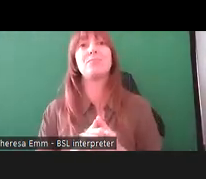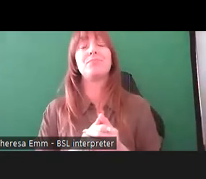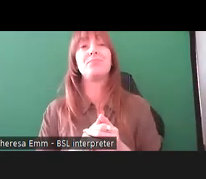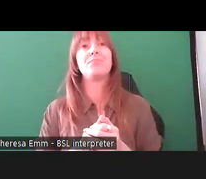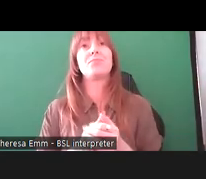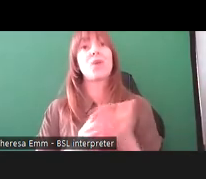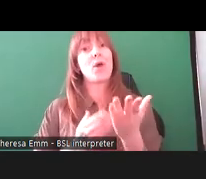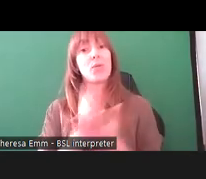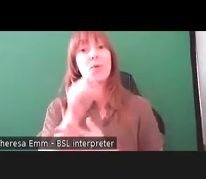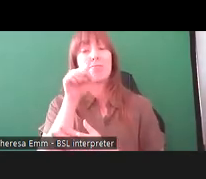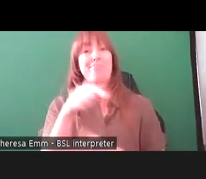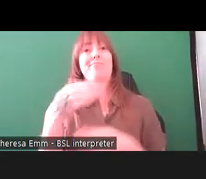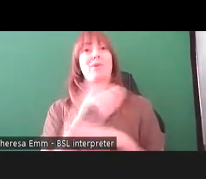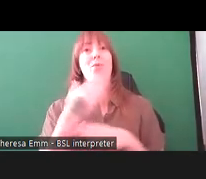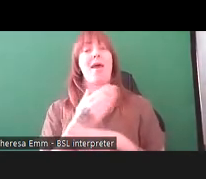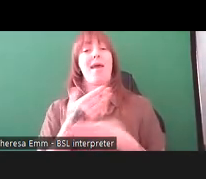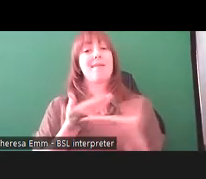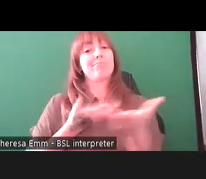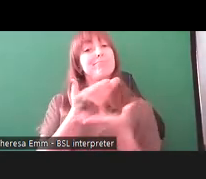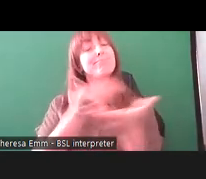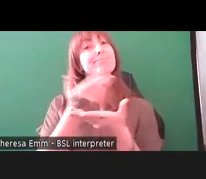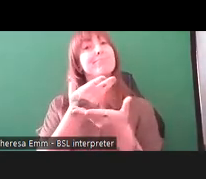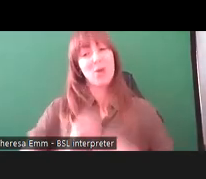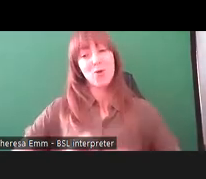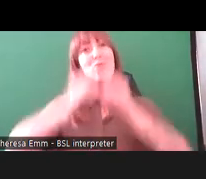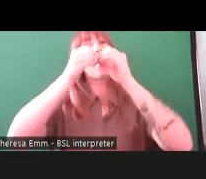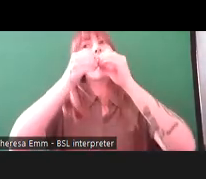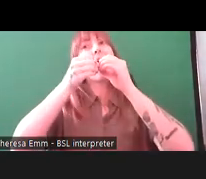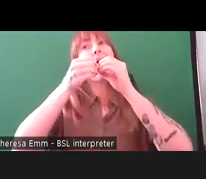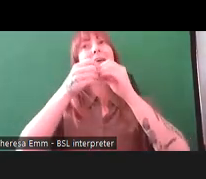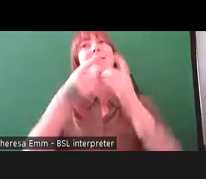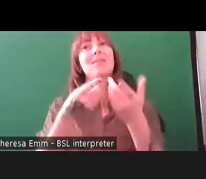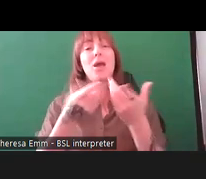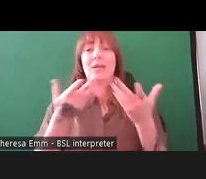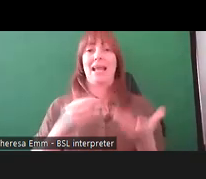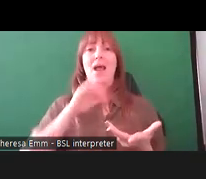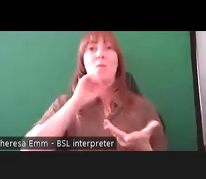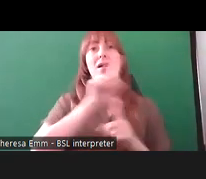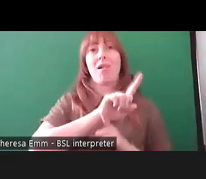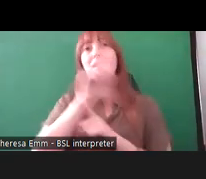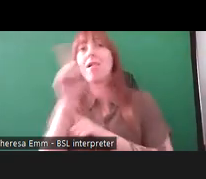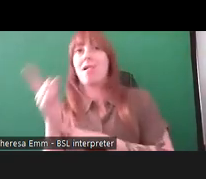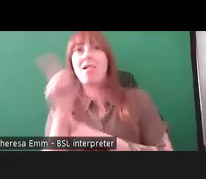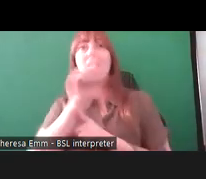and that consultation, we created... I'm going to flip back and forth here... but in 2019,